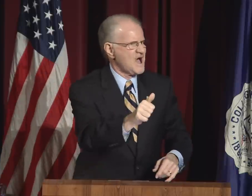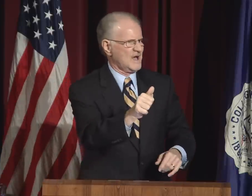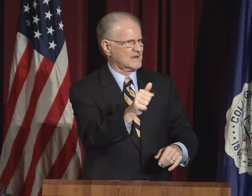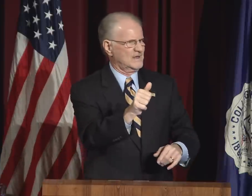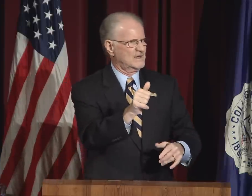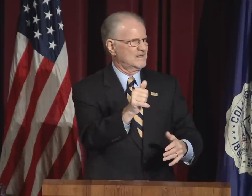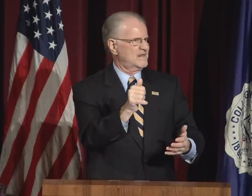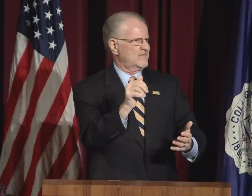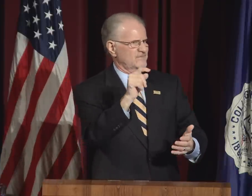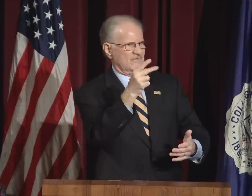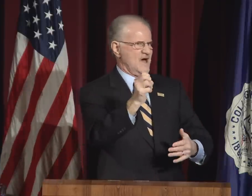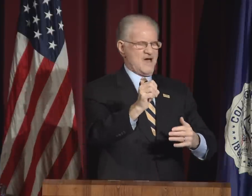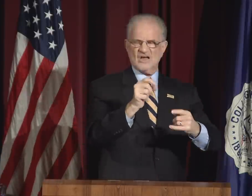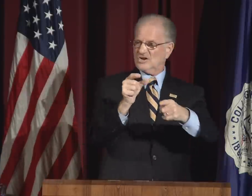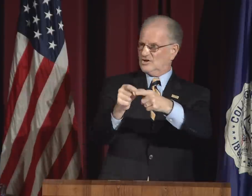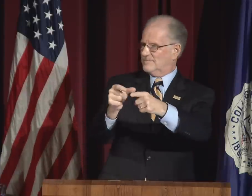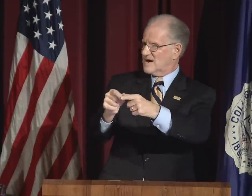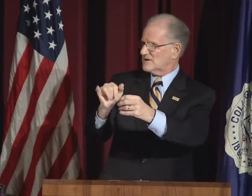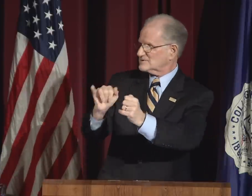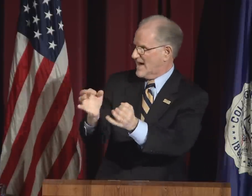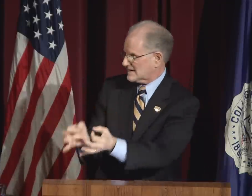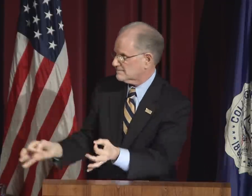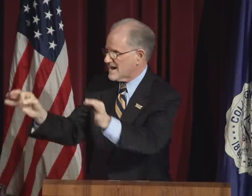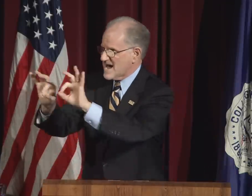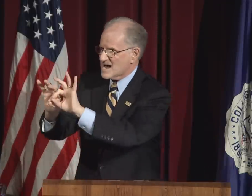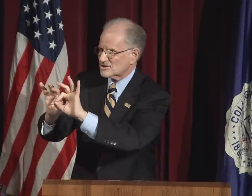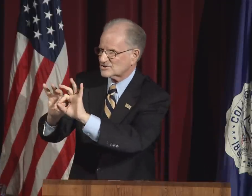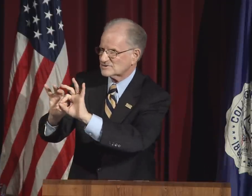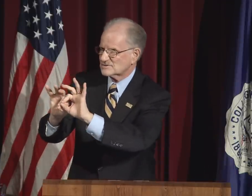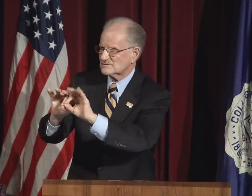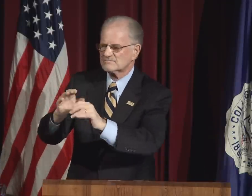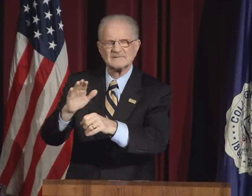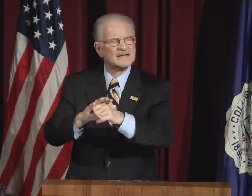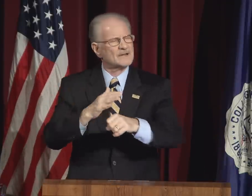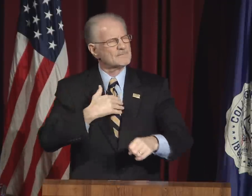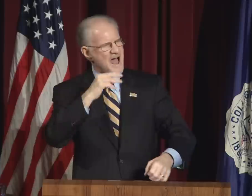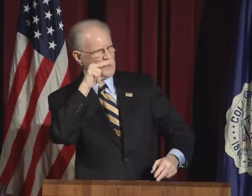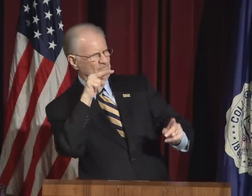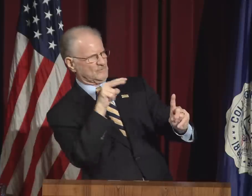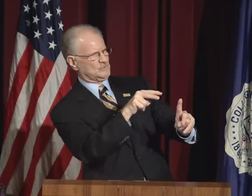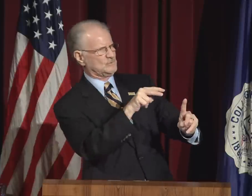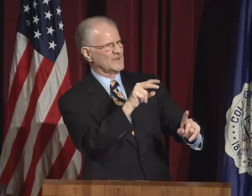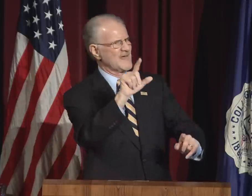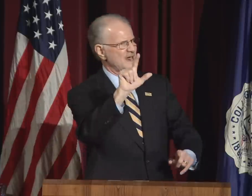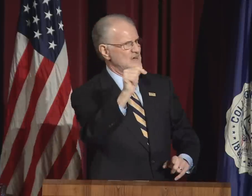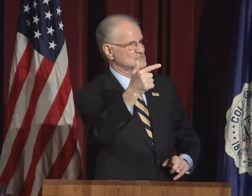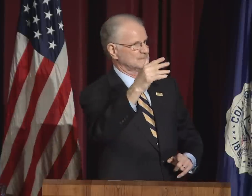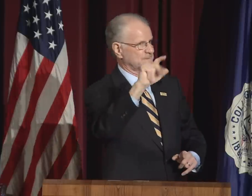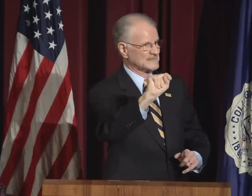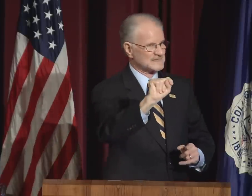But of course it is not the terminology that matters.